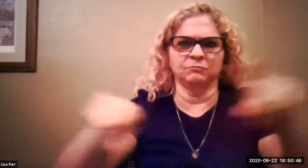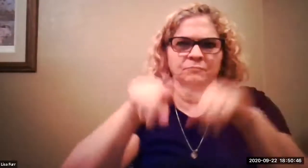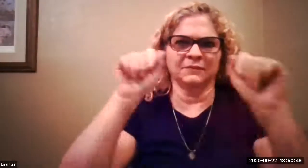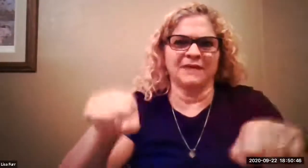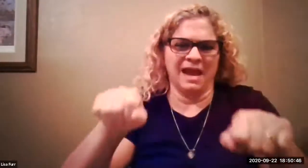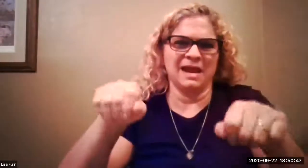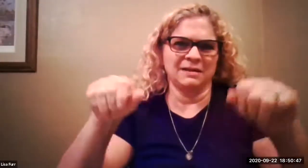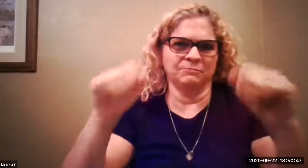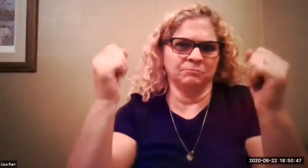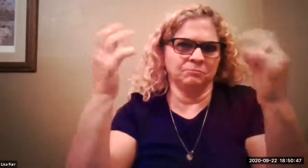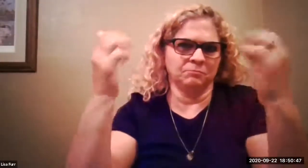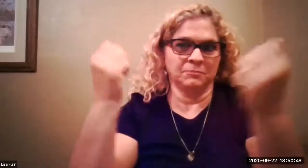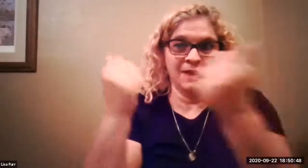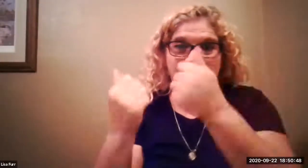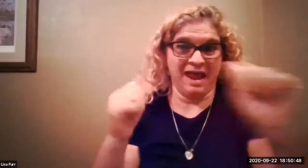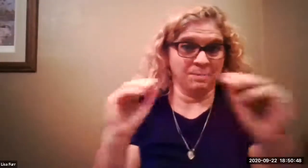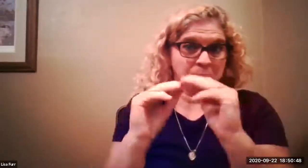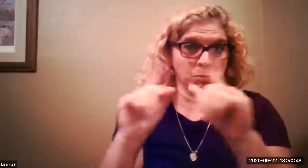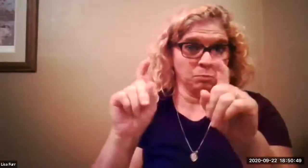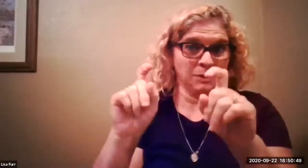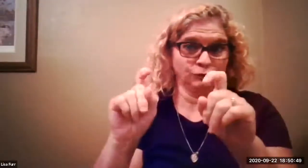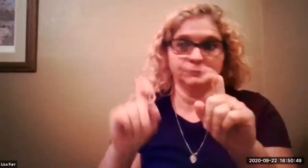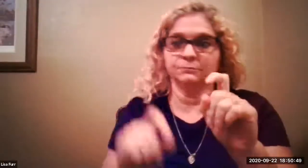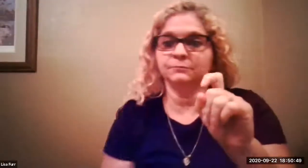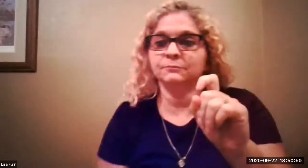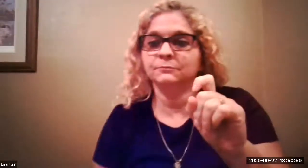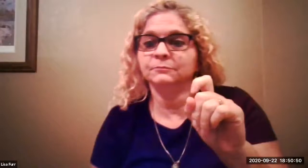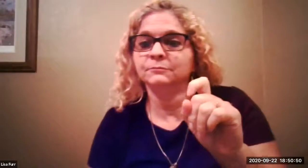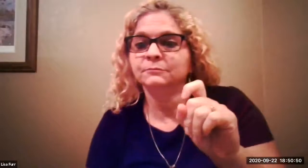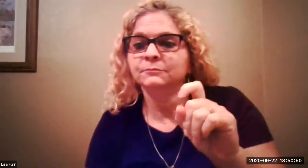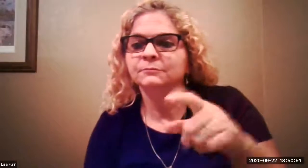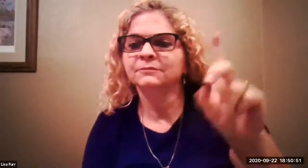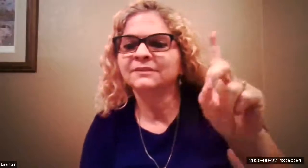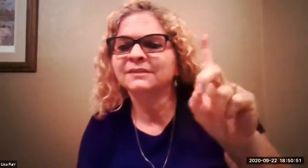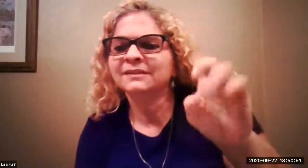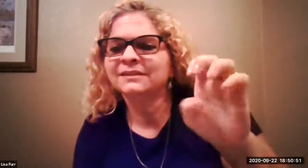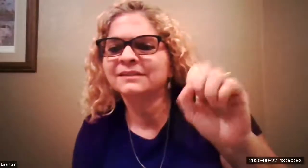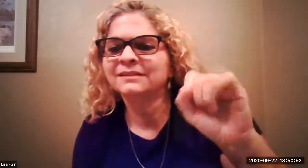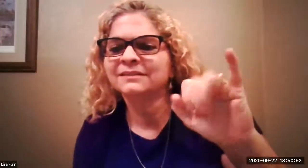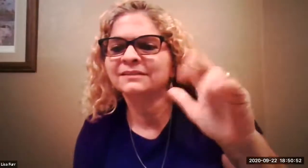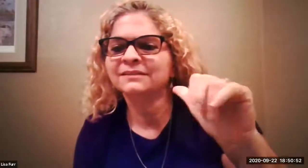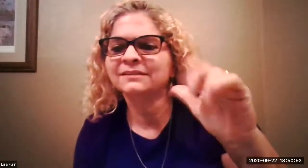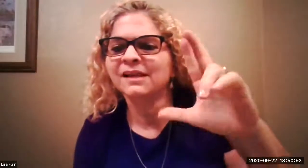rather sign their question so i'll go you can go ahead and open um